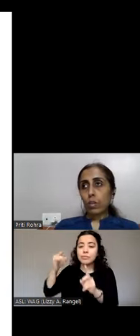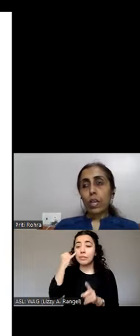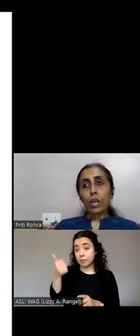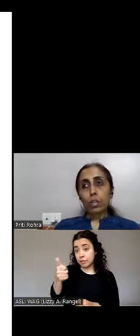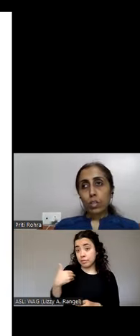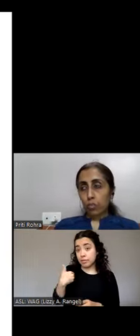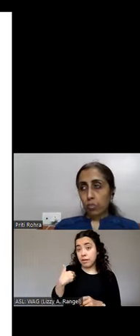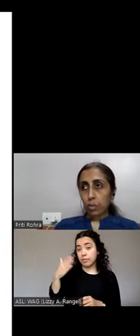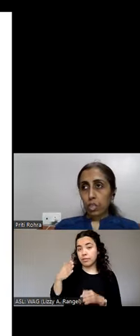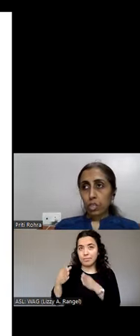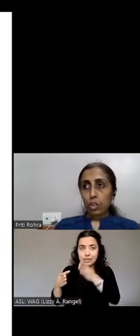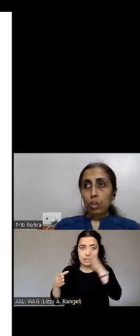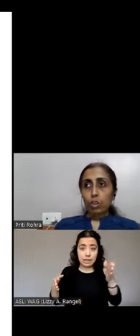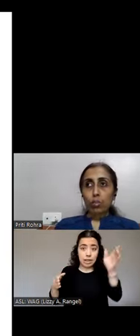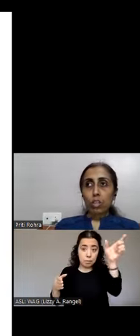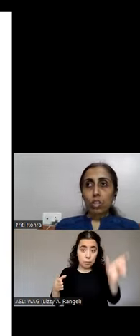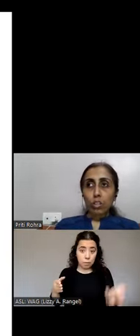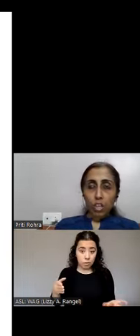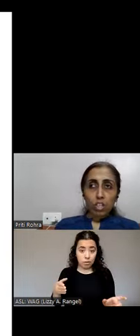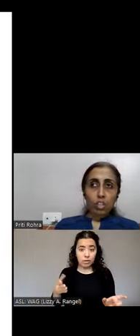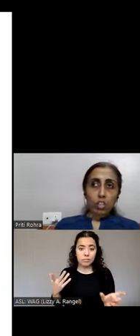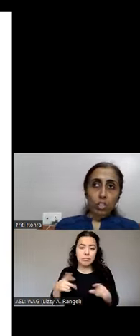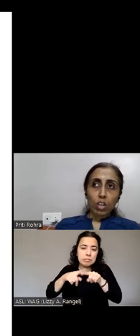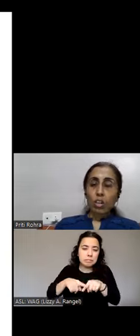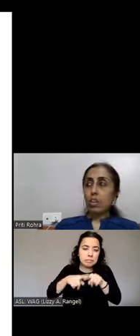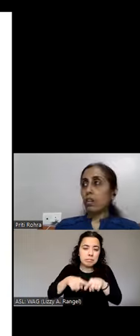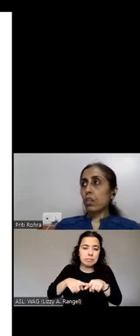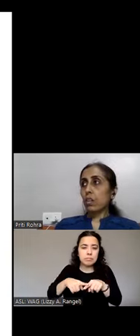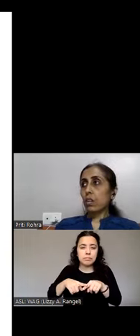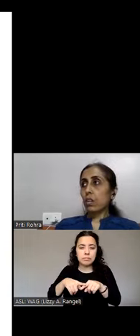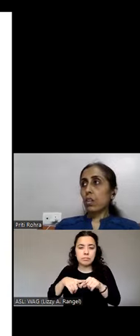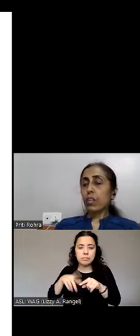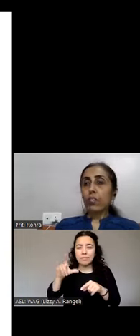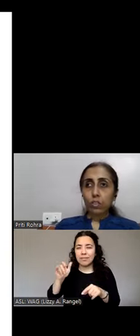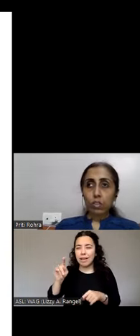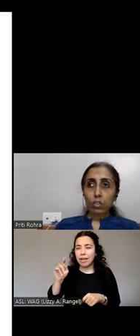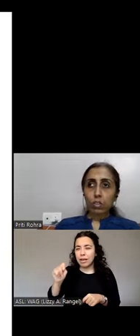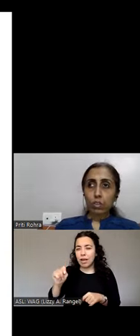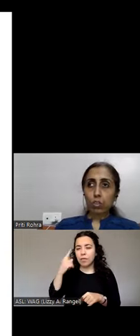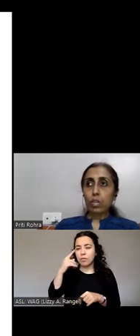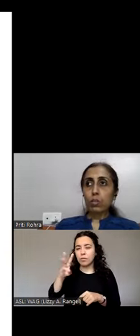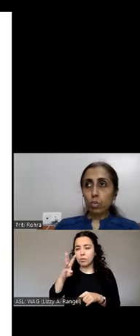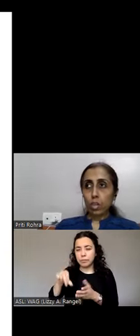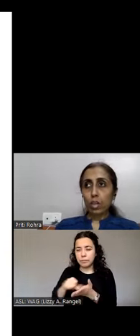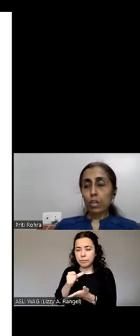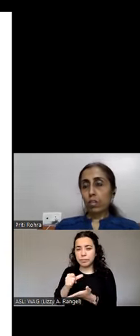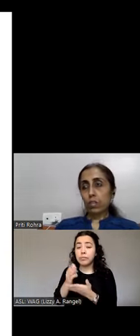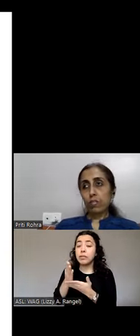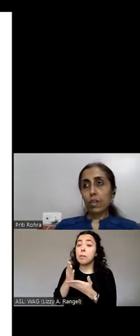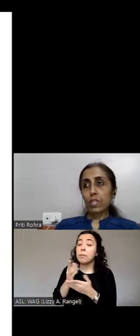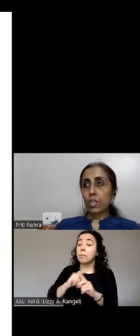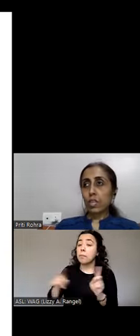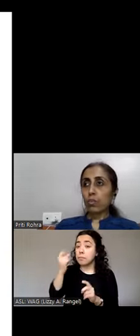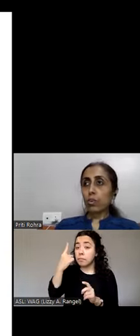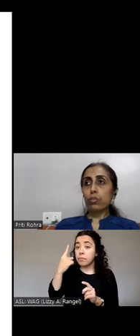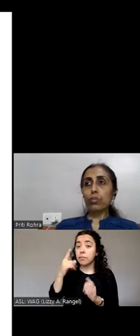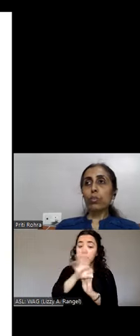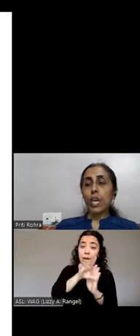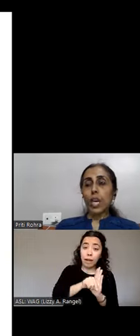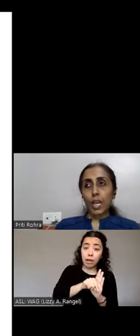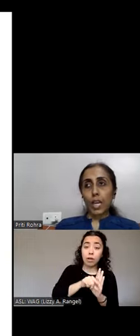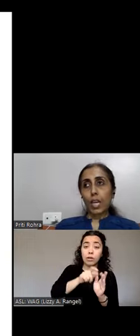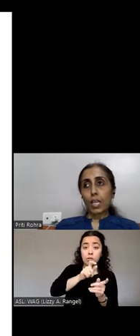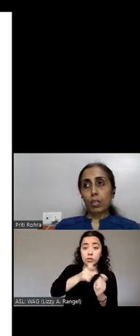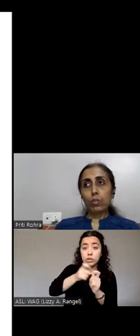layout is of the page. So certain differences just by using colors wisely would also act as a good